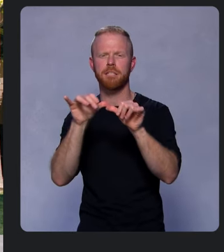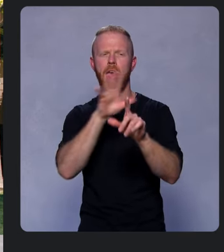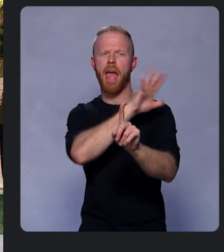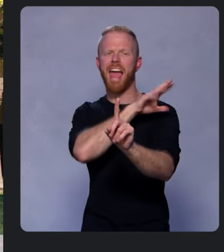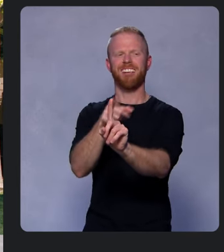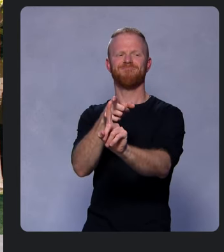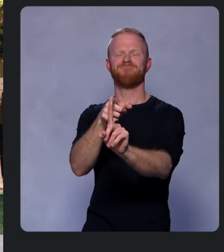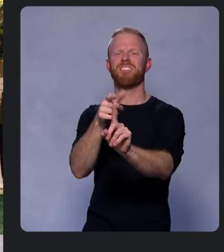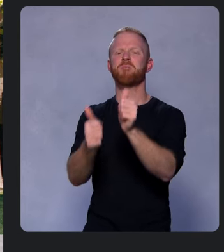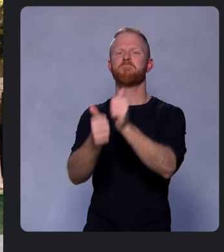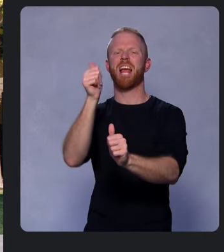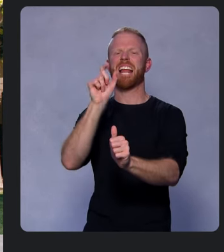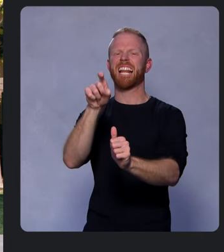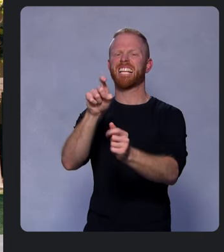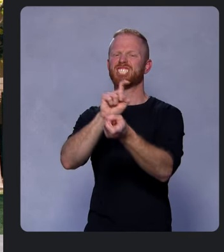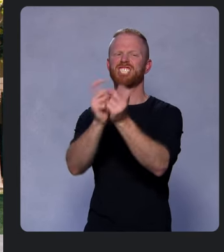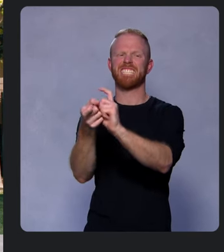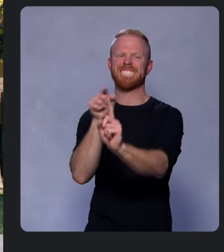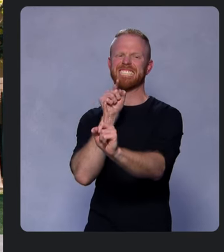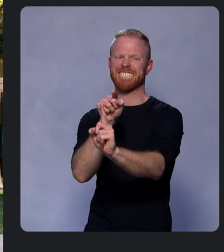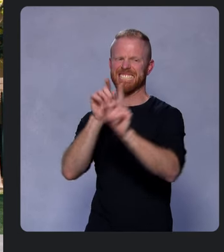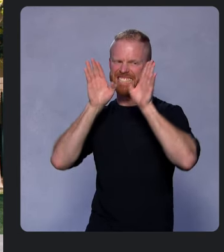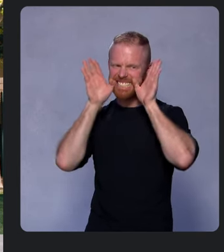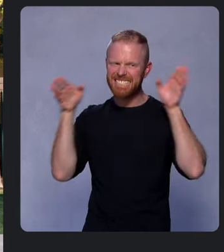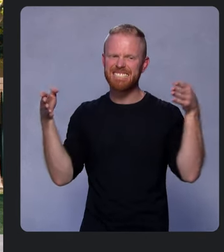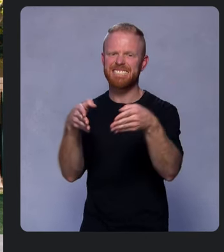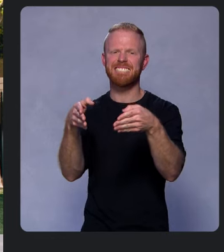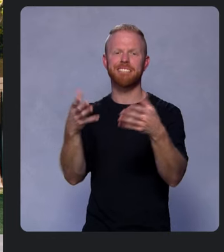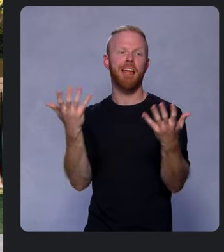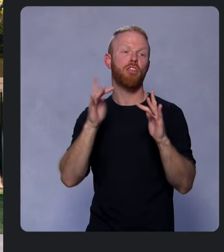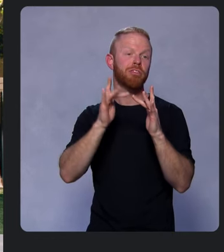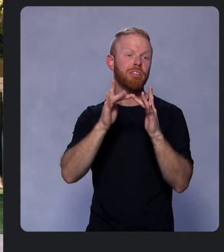that need your immediate attention, like a network call that's been running slower than before.